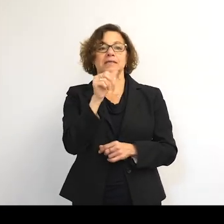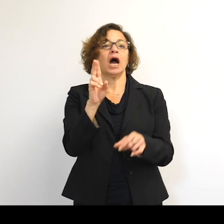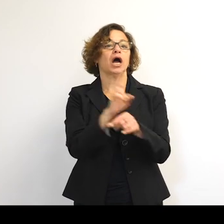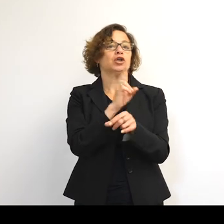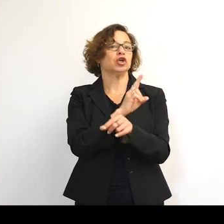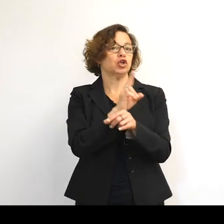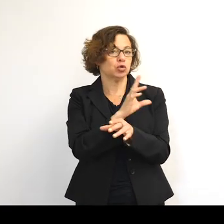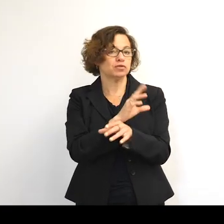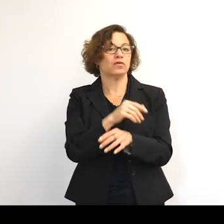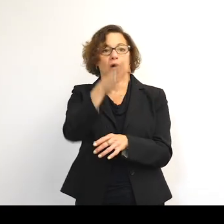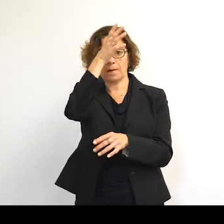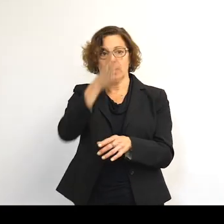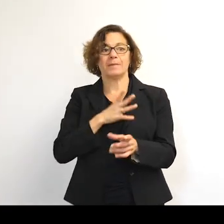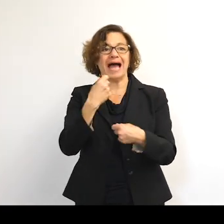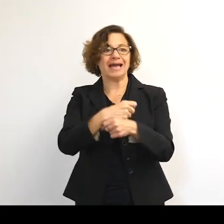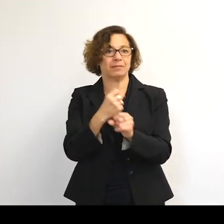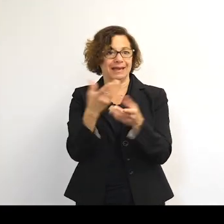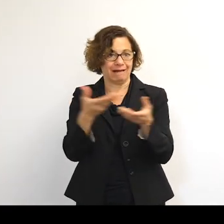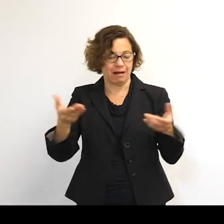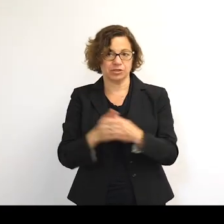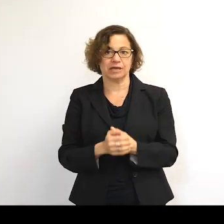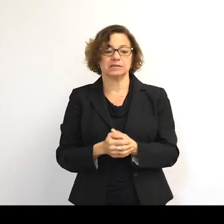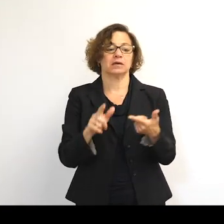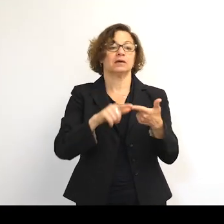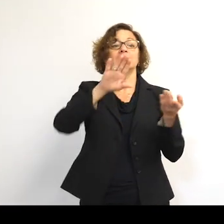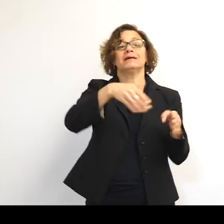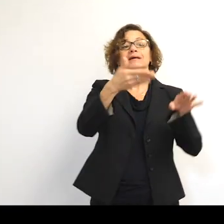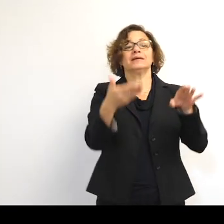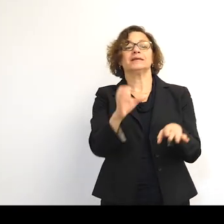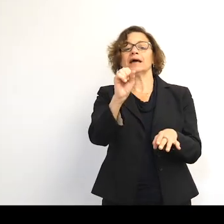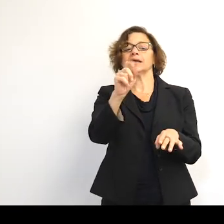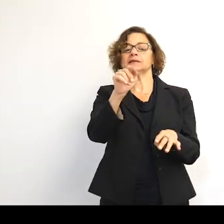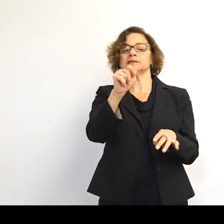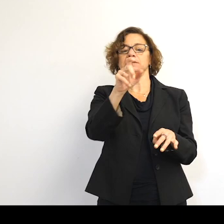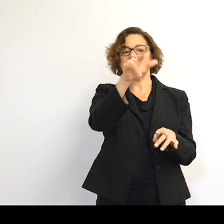Dead satellites-- satellites are broken, or run out of batteries, or have had some sort of failure.